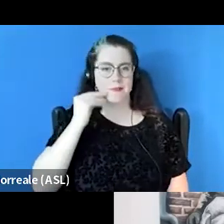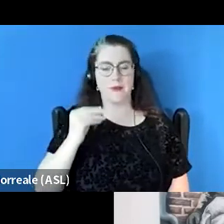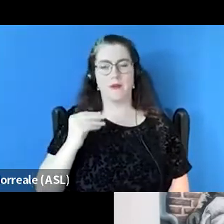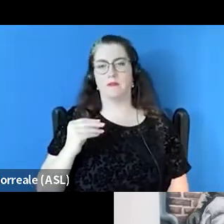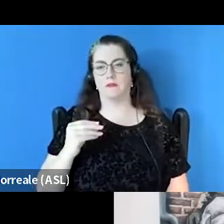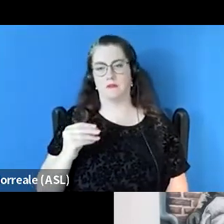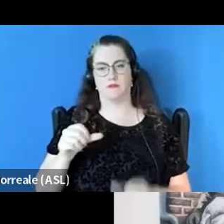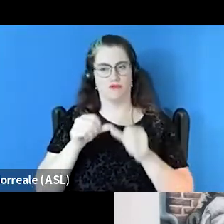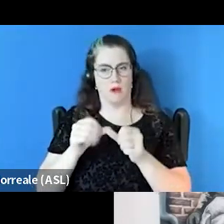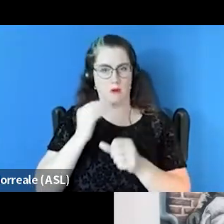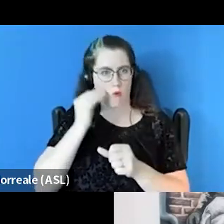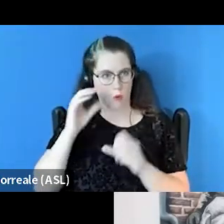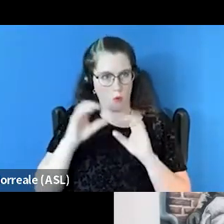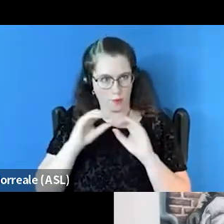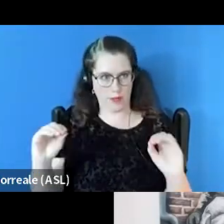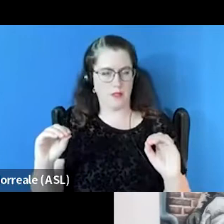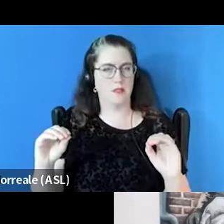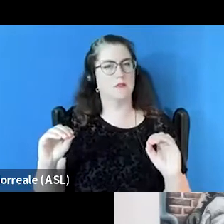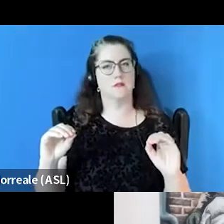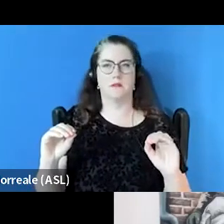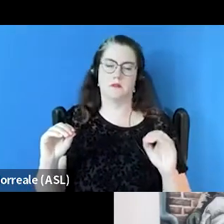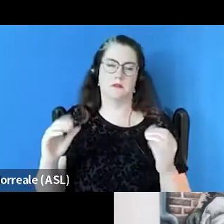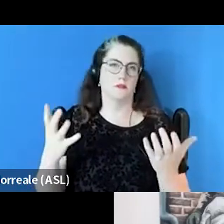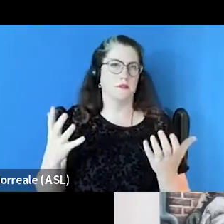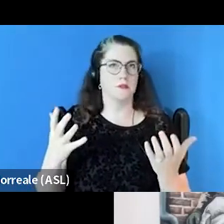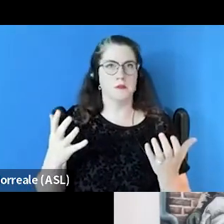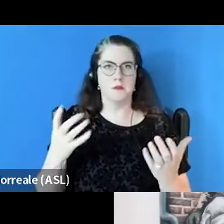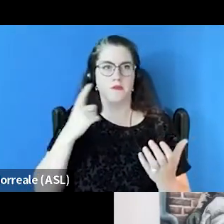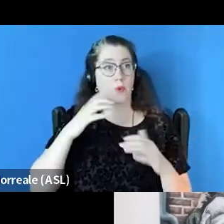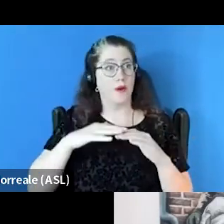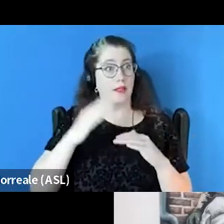and that's homelessness for at least a year or four episodes